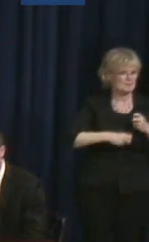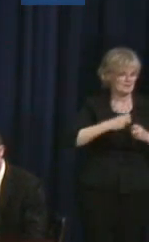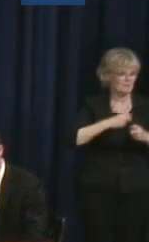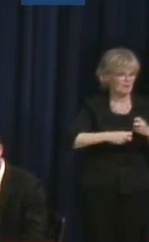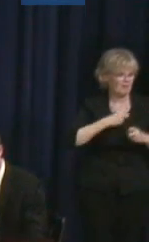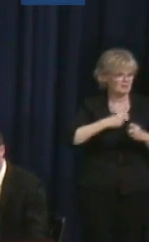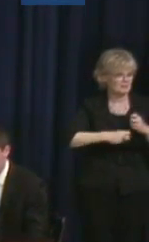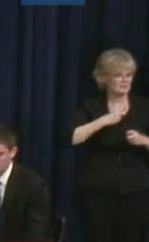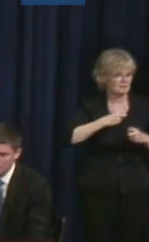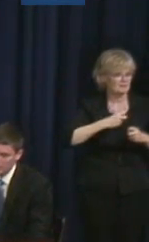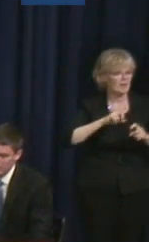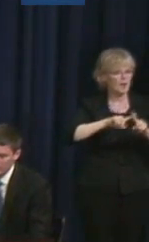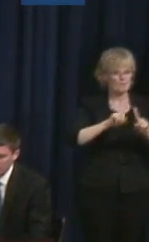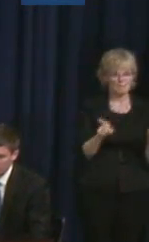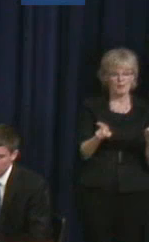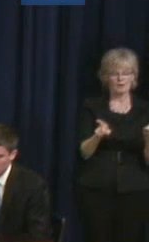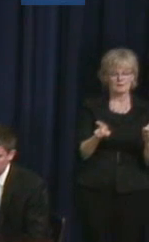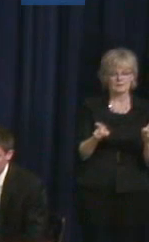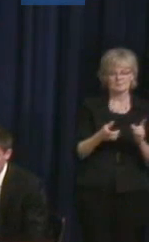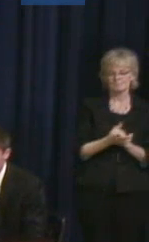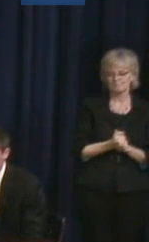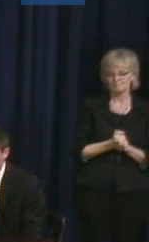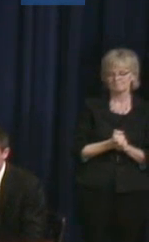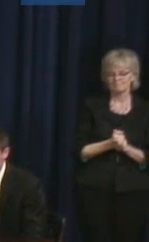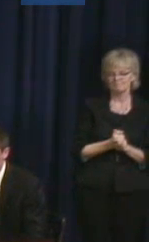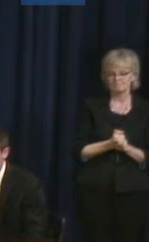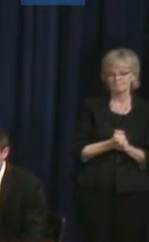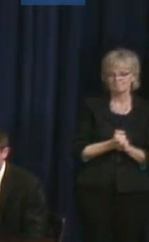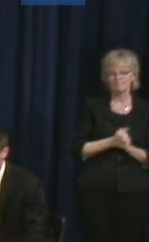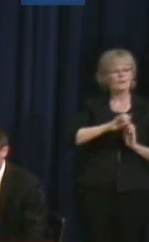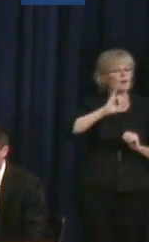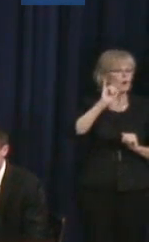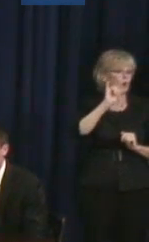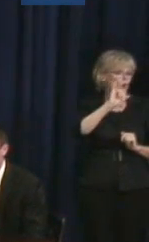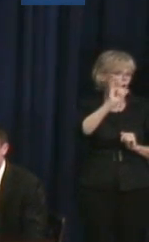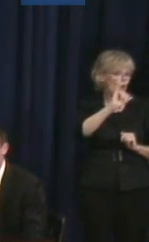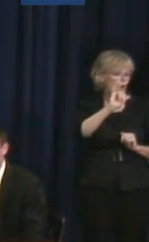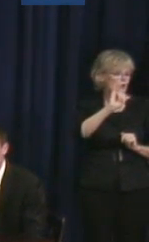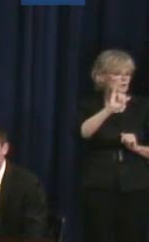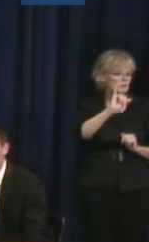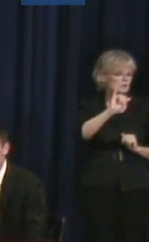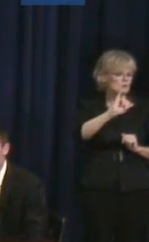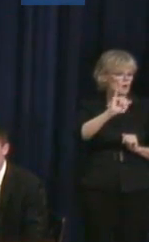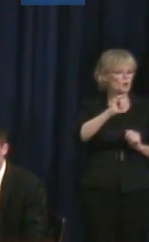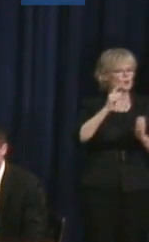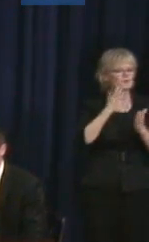And that also leads to like, people seeing only one way to do things.